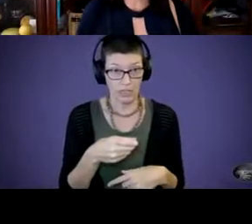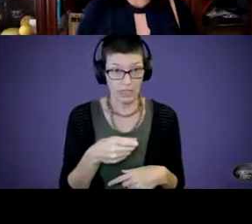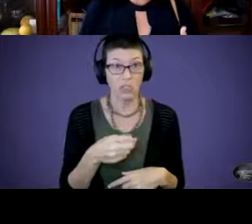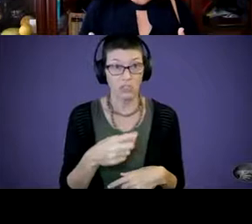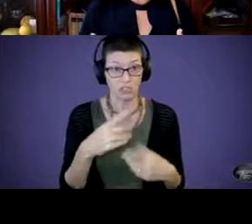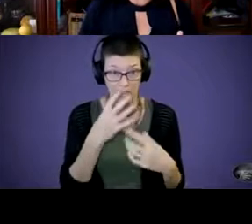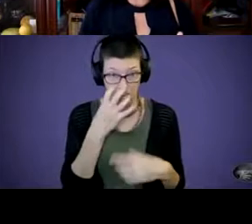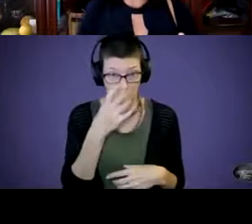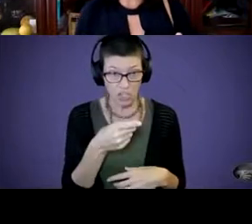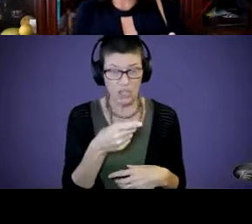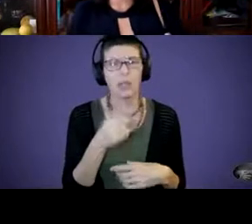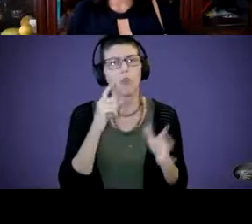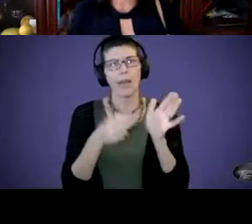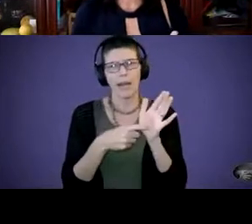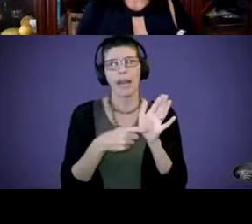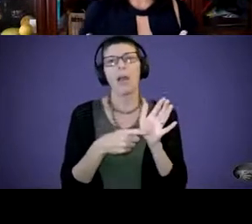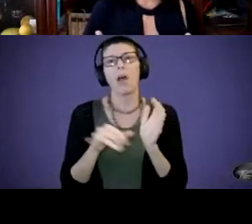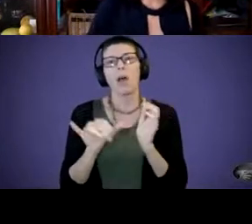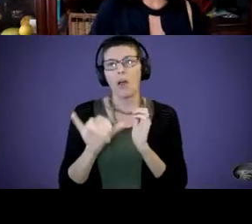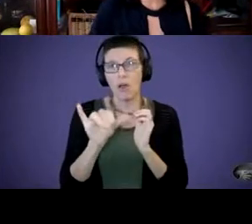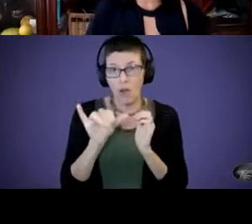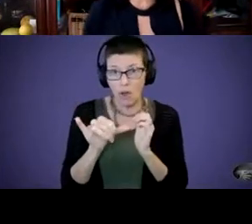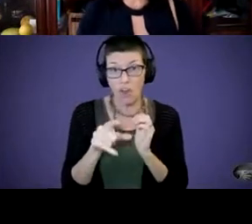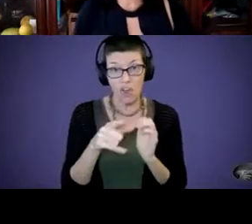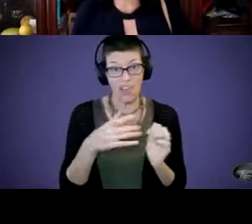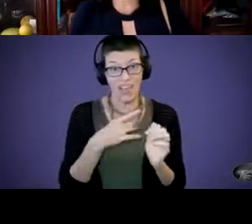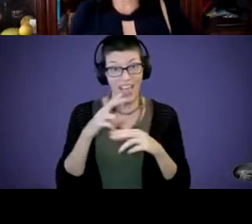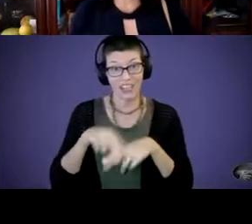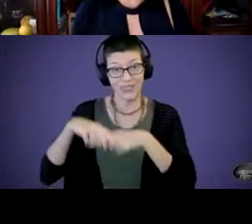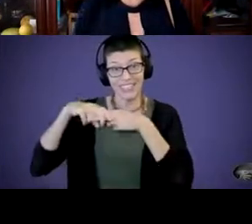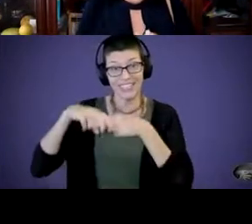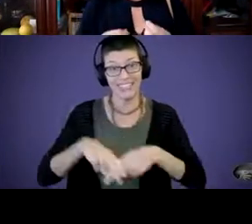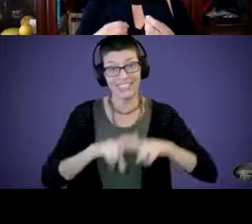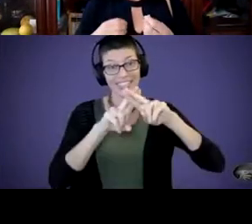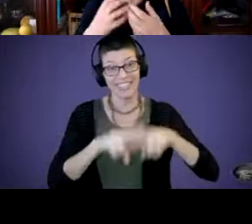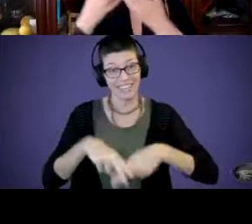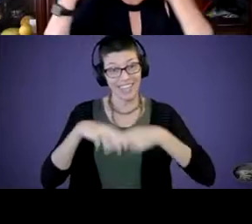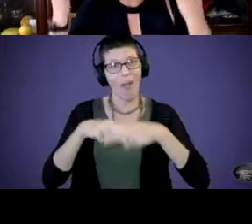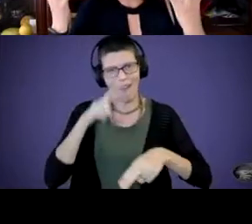And recognizing, “Oh, that you like to swing. The swing is fun at the park. Isn't that fun?”